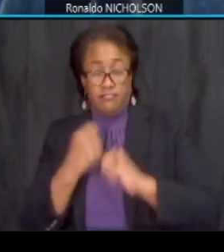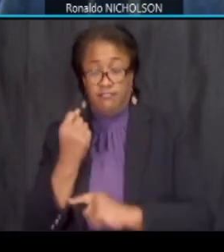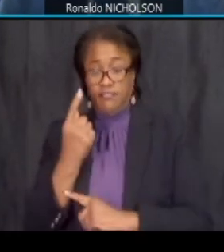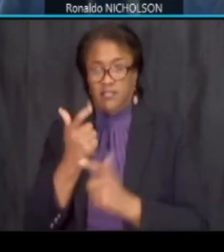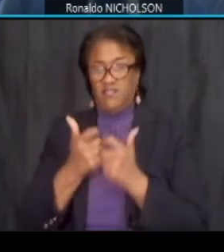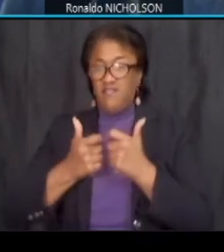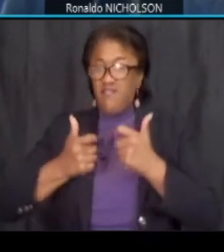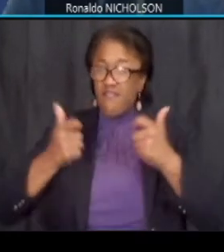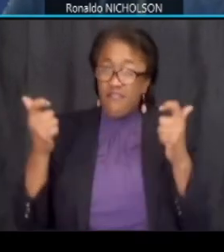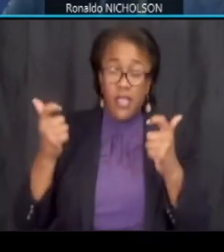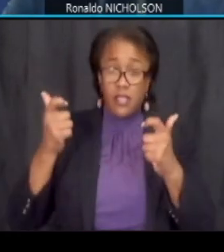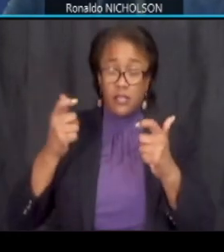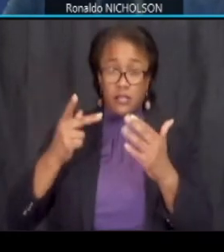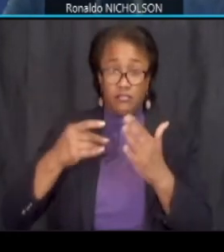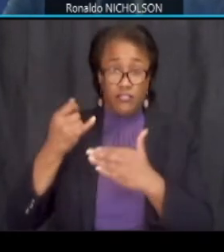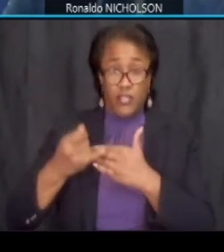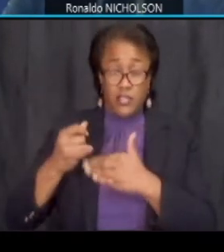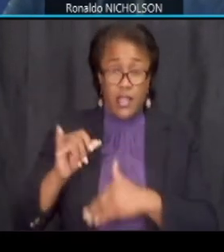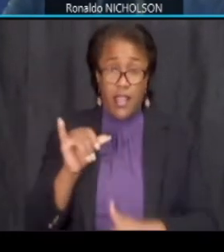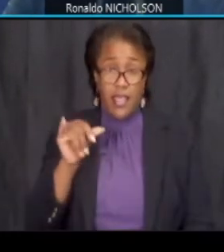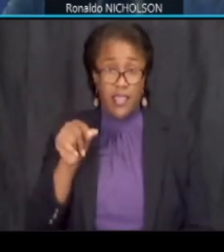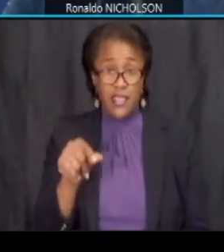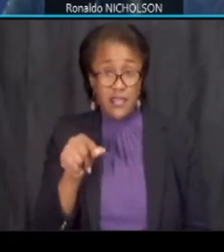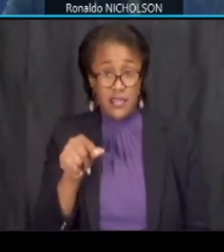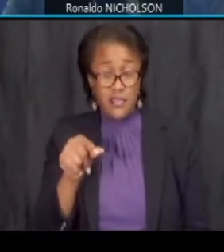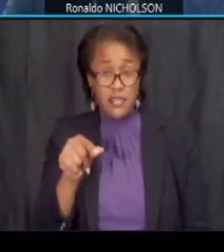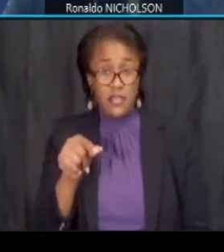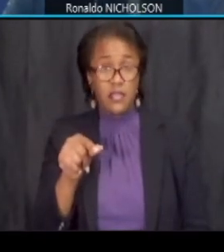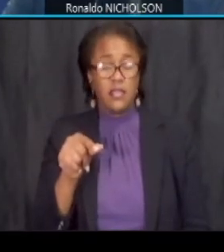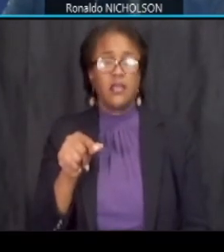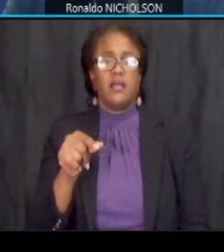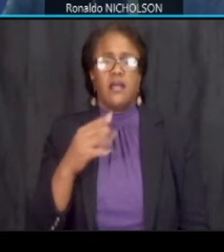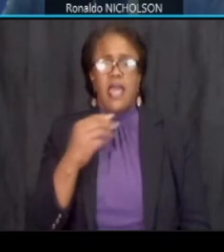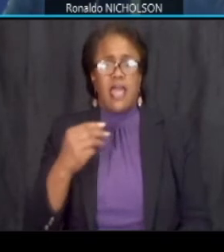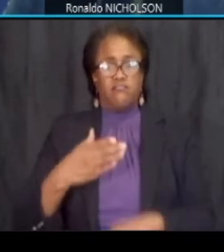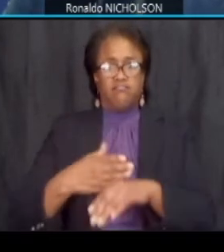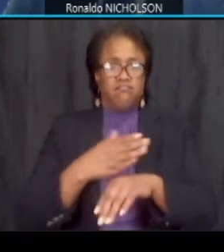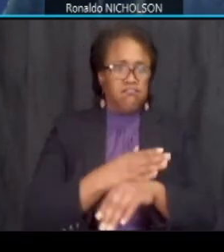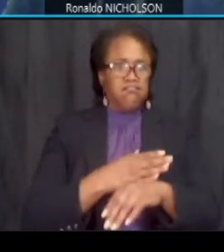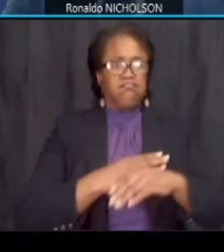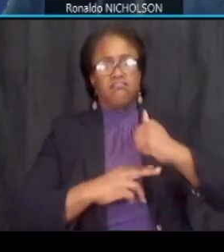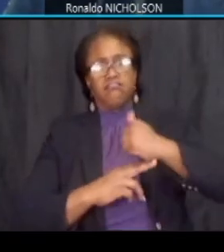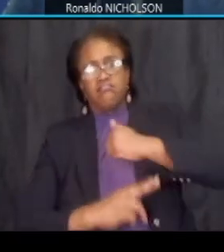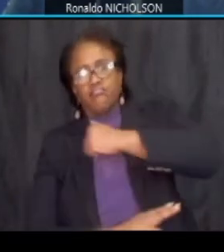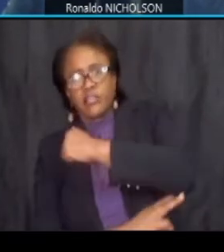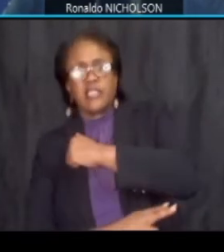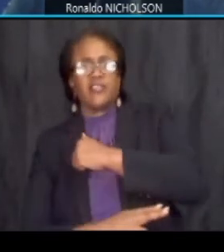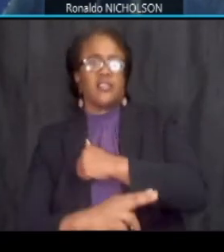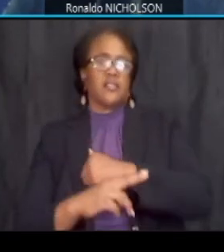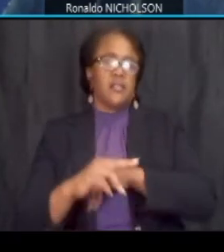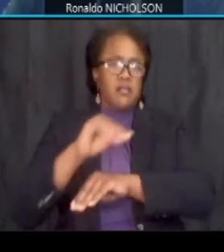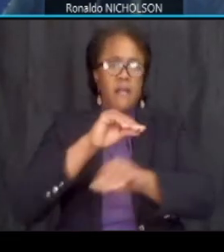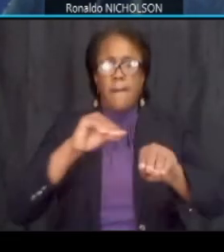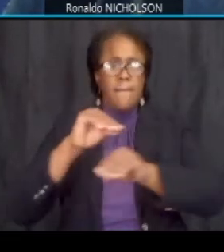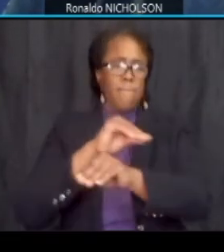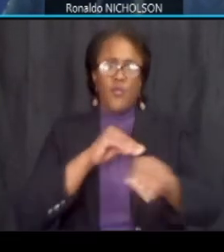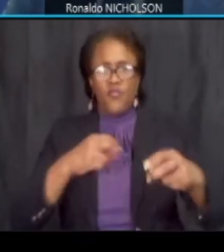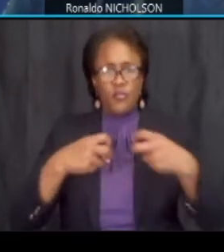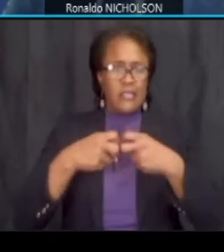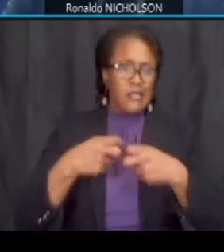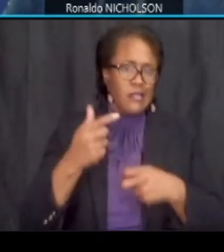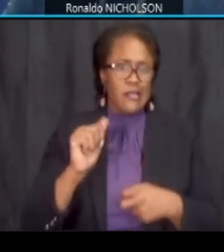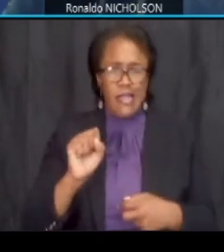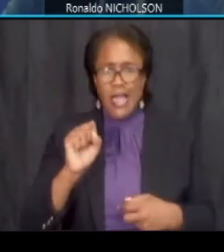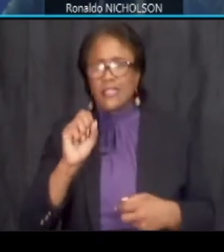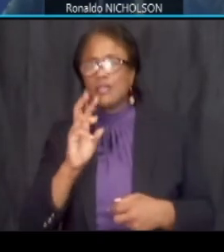such as this with the rehabilitation of bridges relocation of utilities a lot of trench work